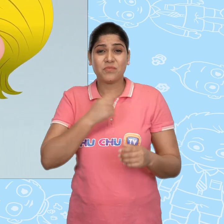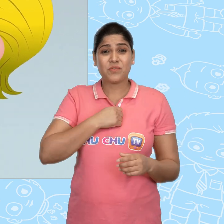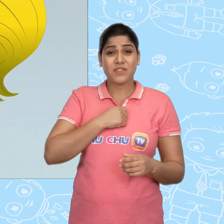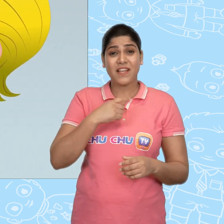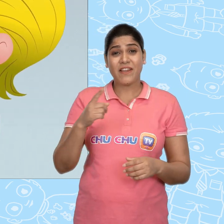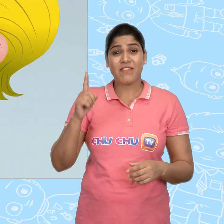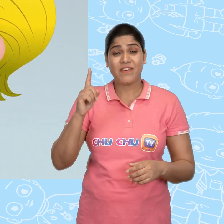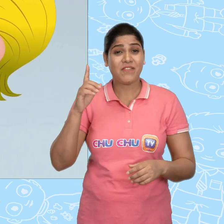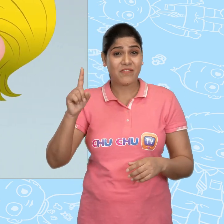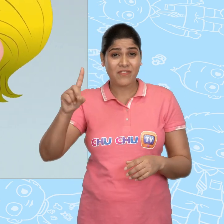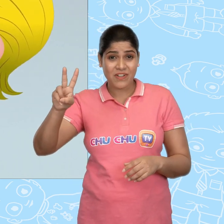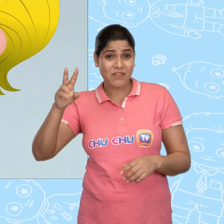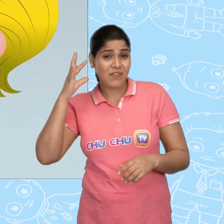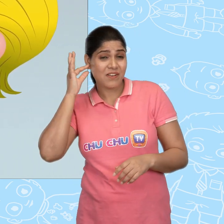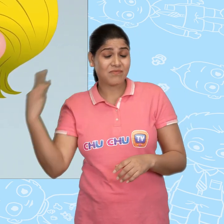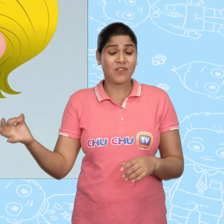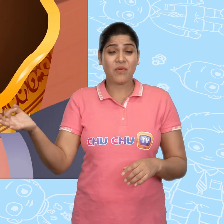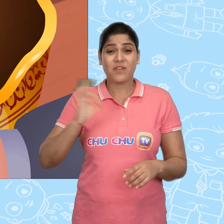please give me a dozen coins made of gold